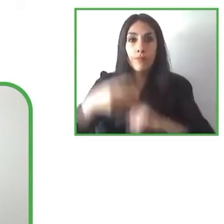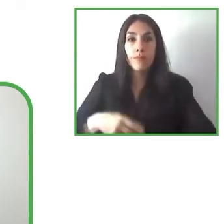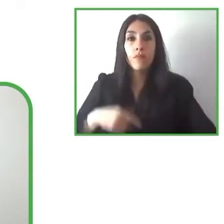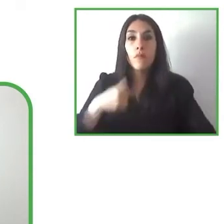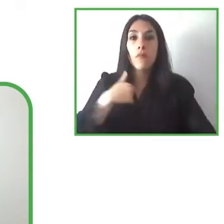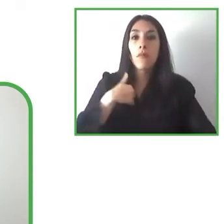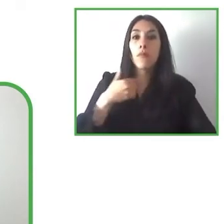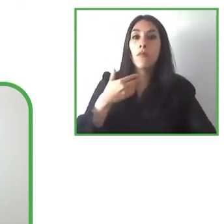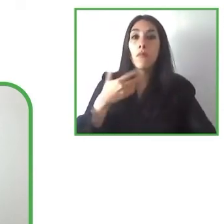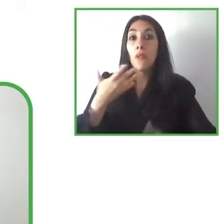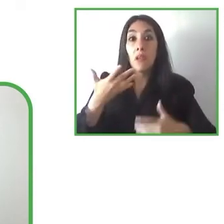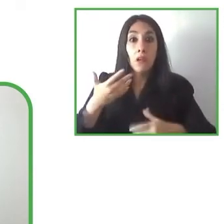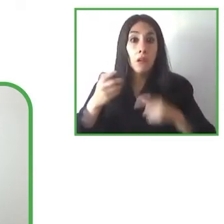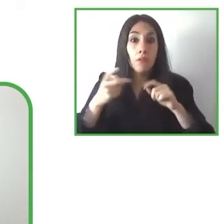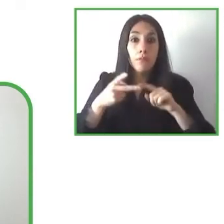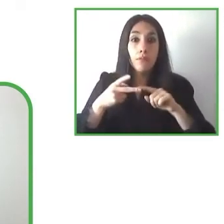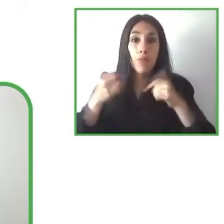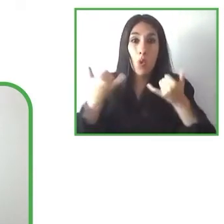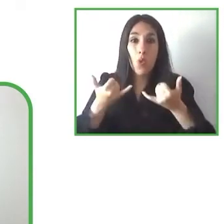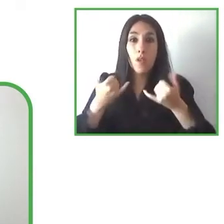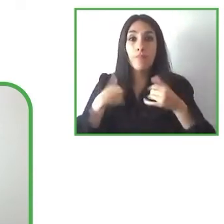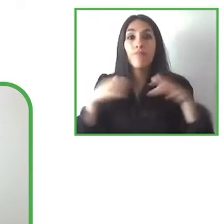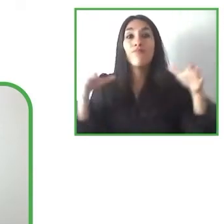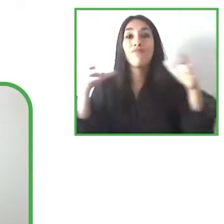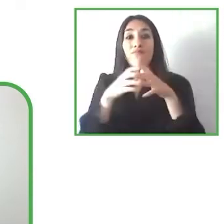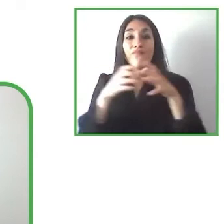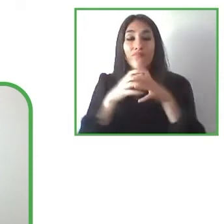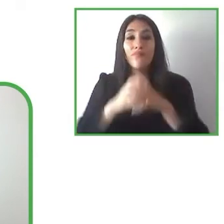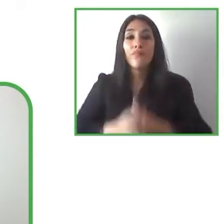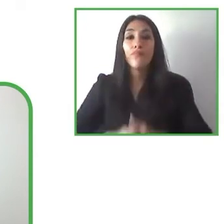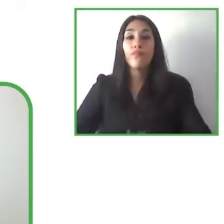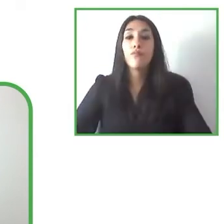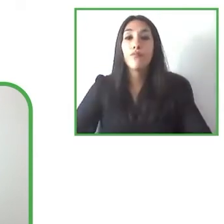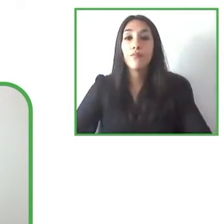AR glasses, the challenge there was always that we need to also look at the